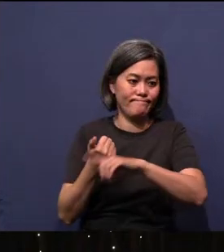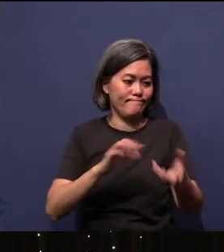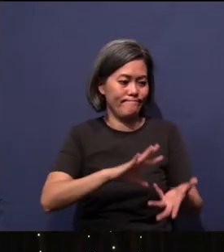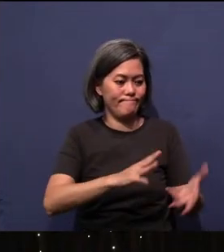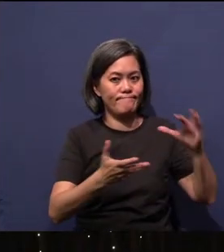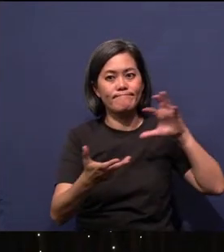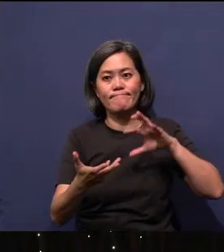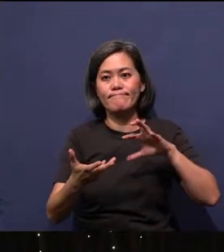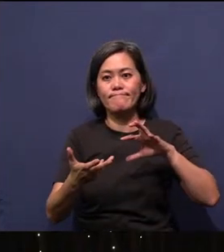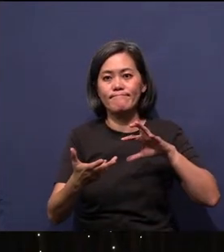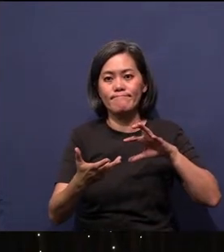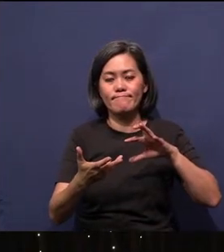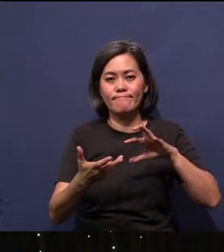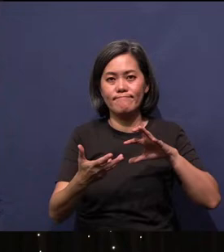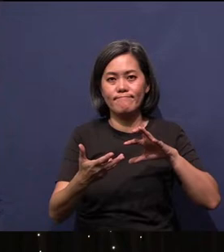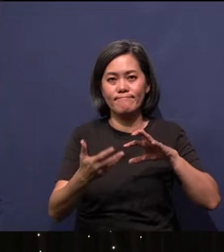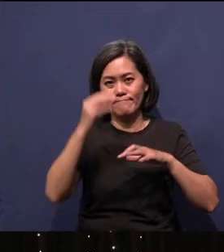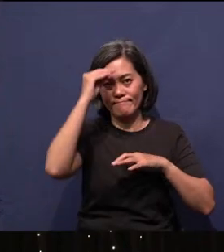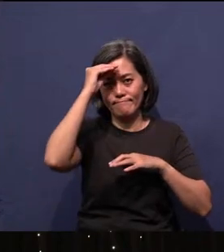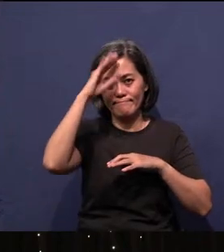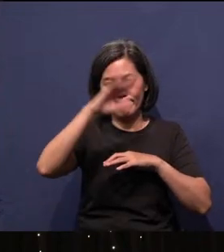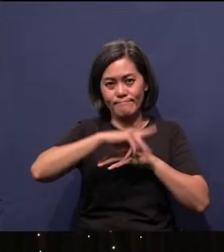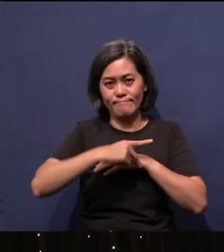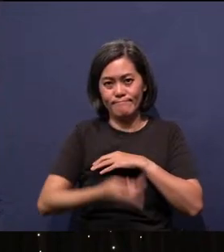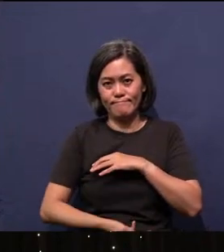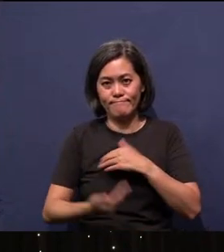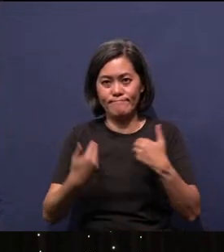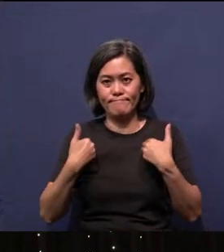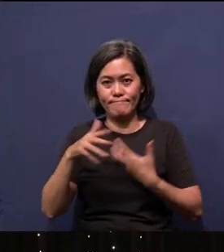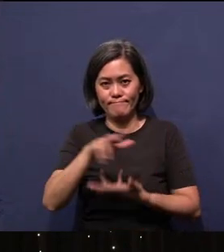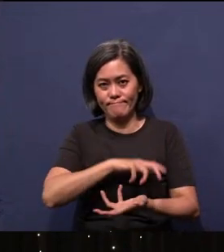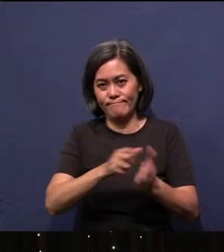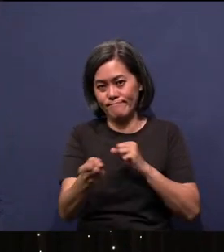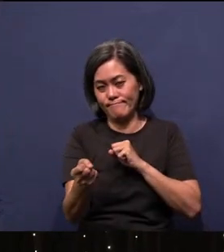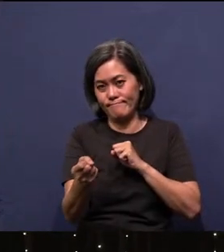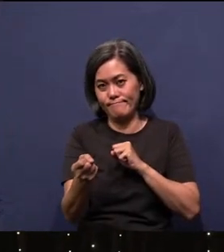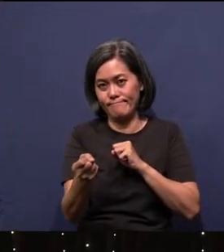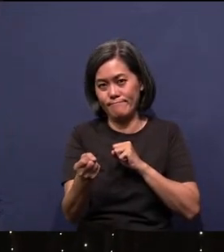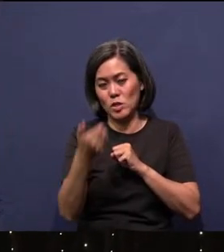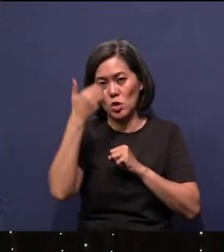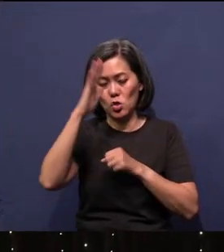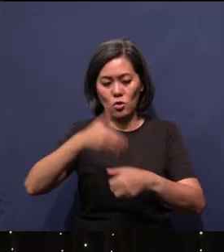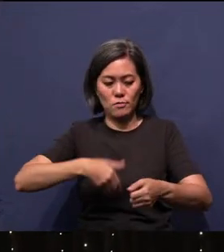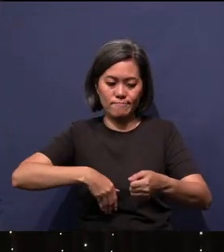man happened. And God had to kick us out of the garden.